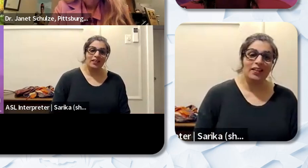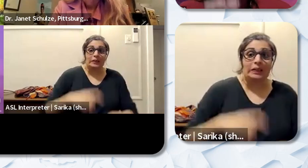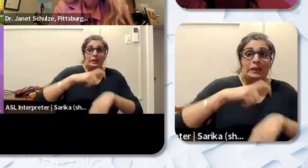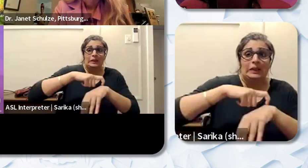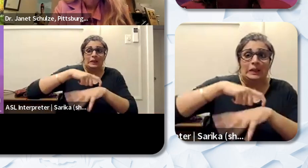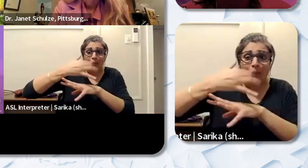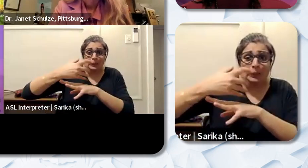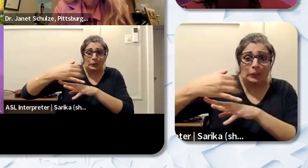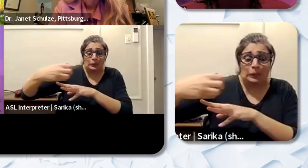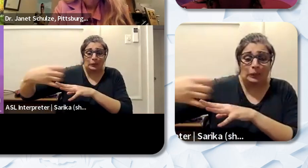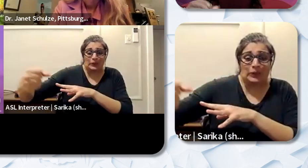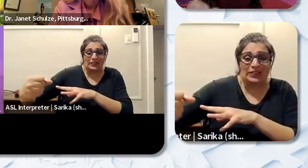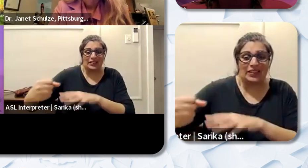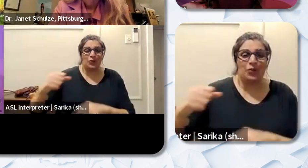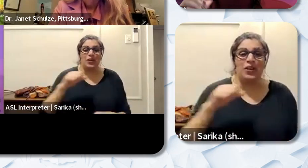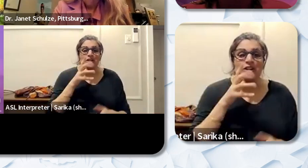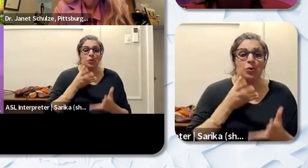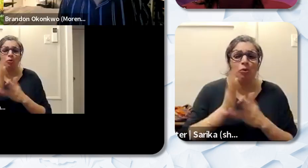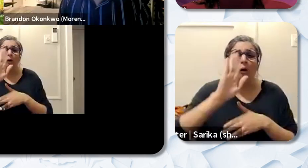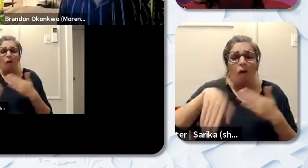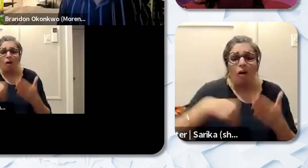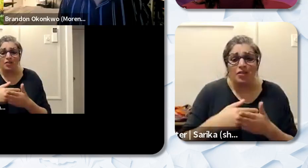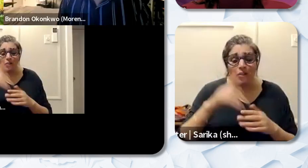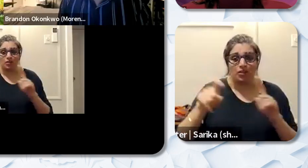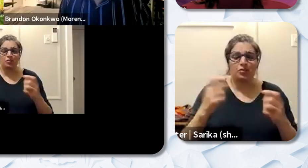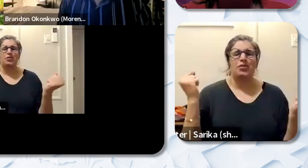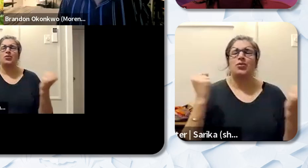able to get through all of our questions. But there were so many beautiful things that people